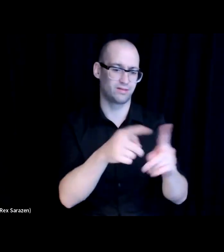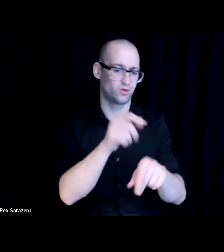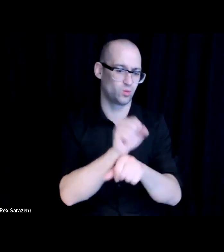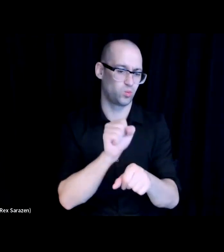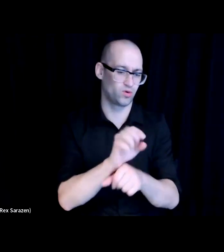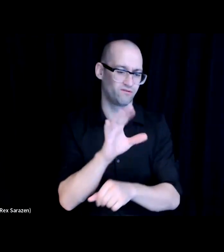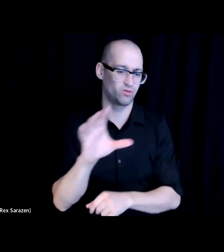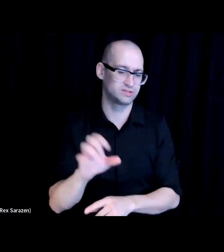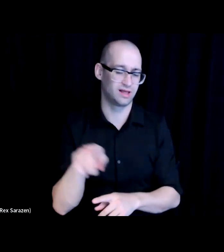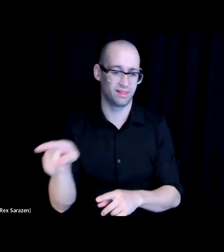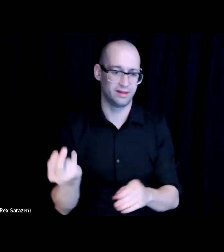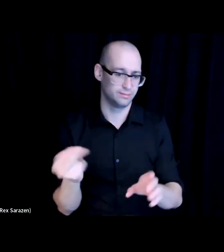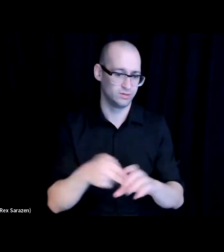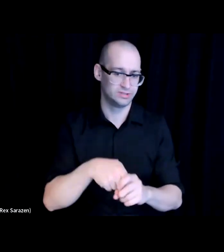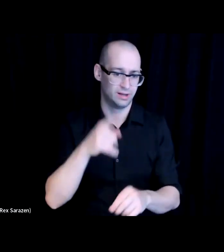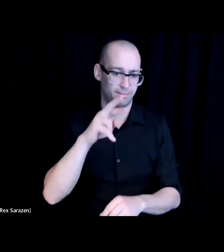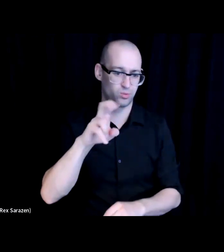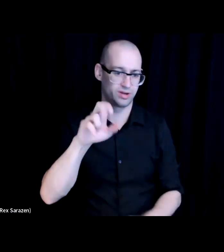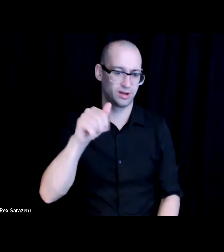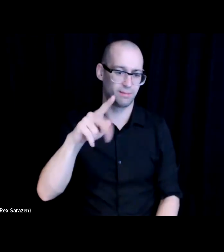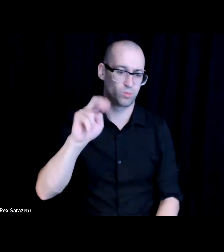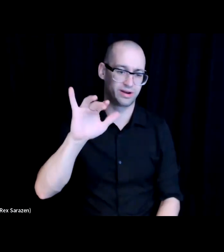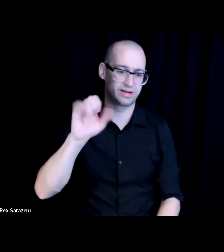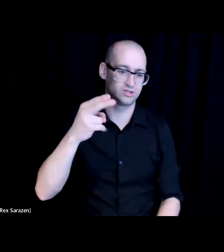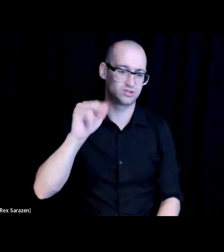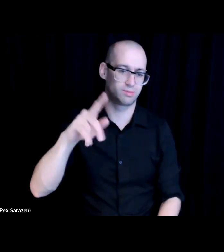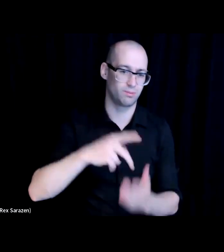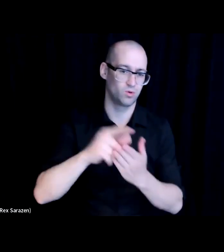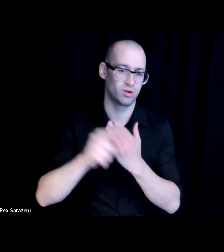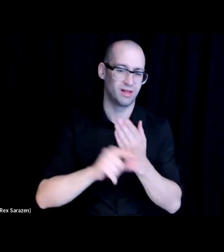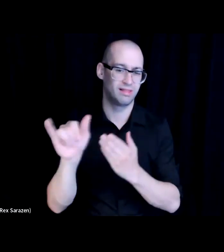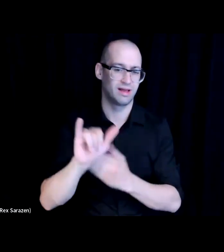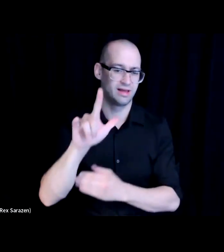in pre apprenticeship programs like the one that Leo is running, and others which Bitwise,